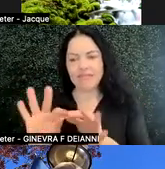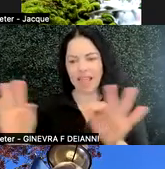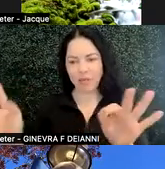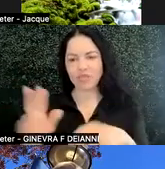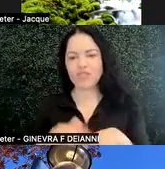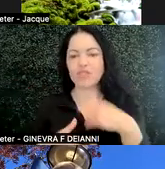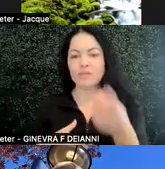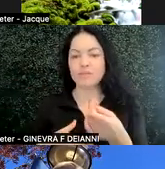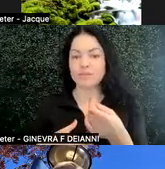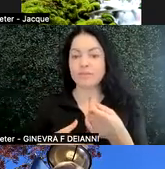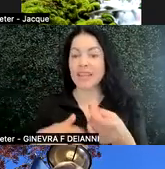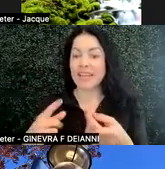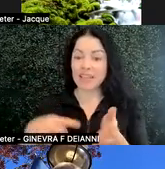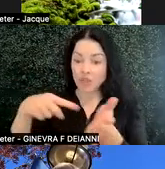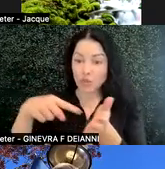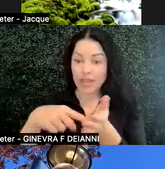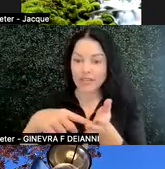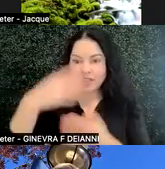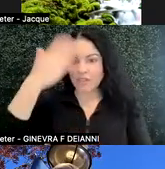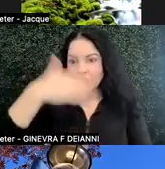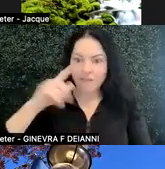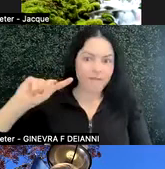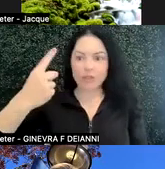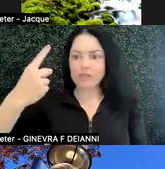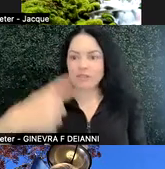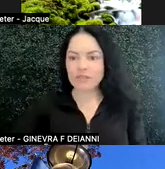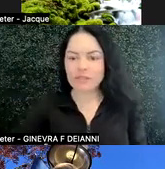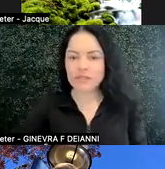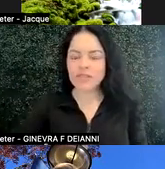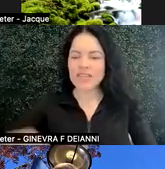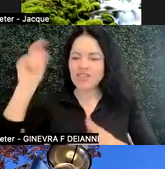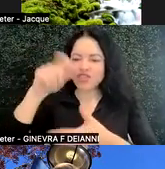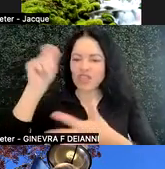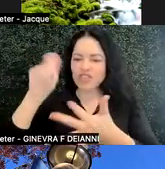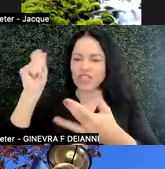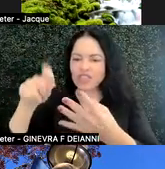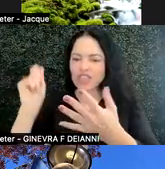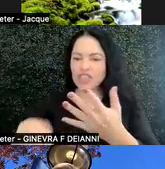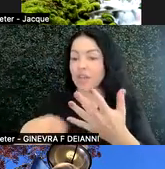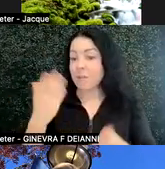The deadline is right up front. Here's your checklist. I would probably even put a little check boxes, right?